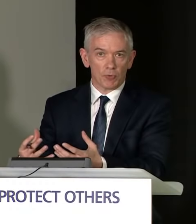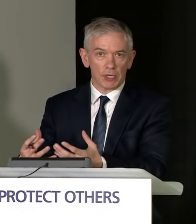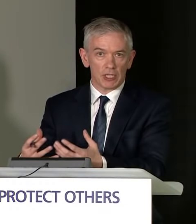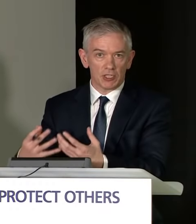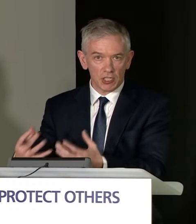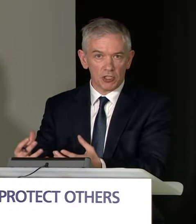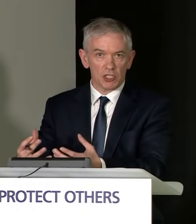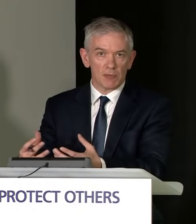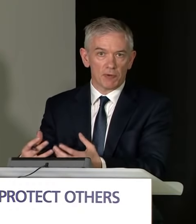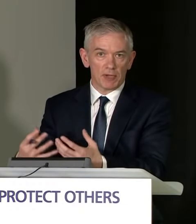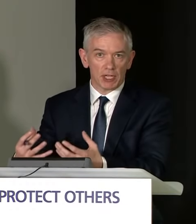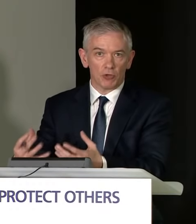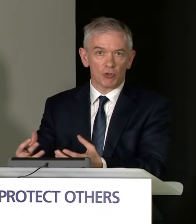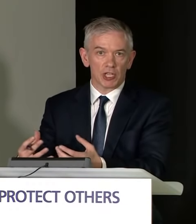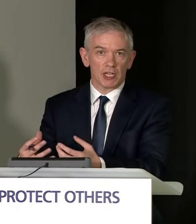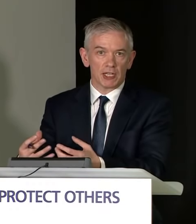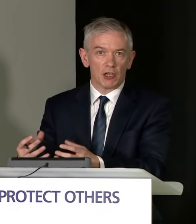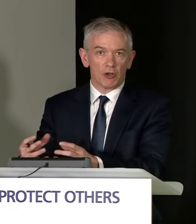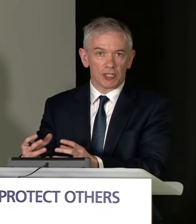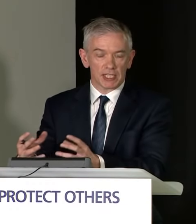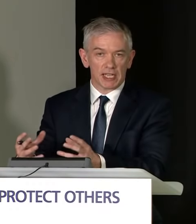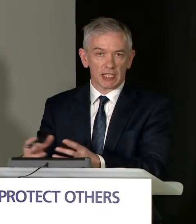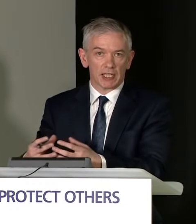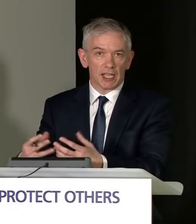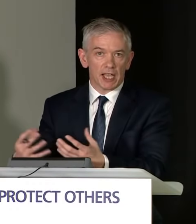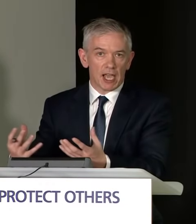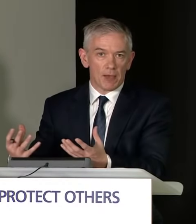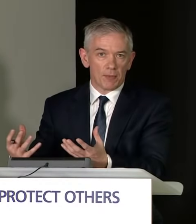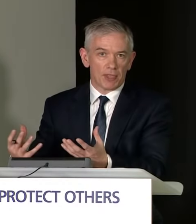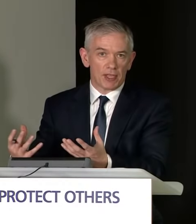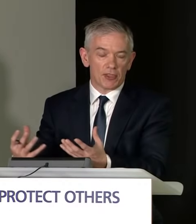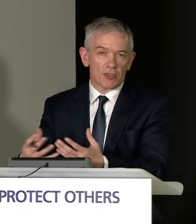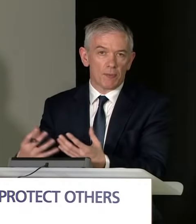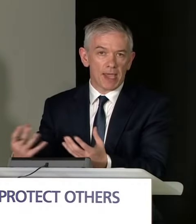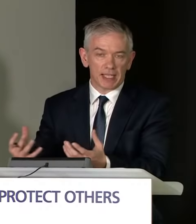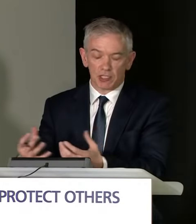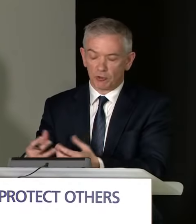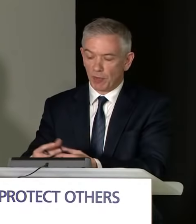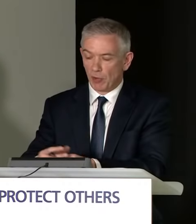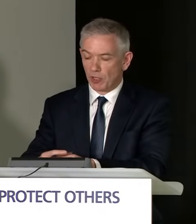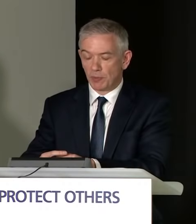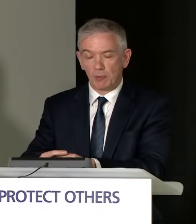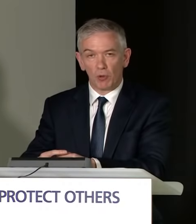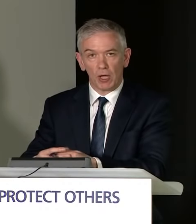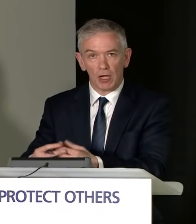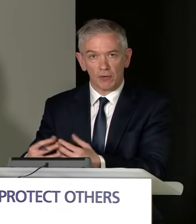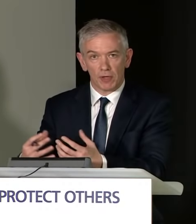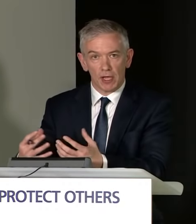But we continue to keep a very close eye on the mechanisms by which people have tested